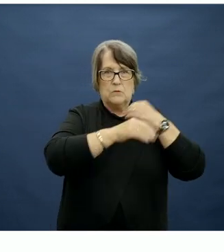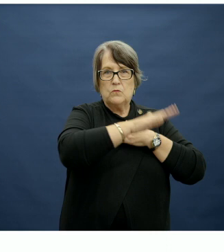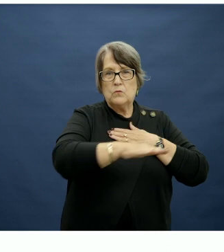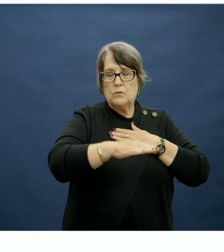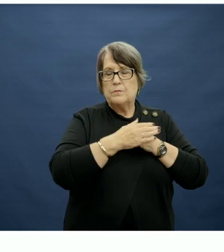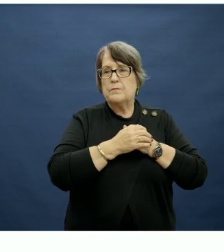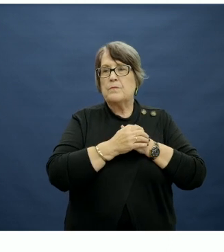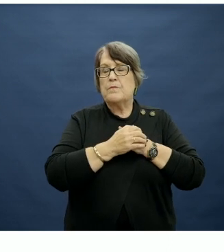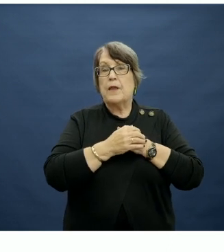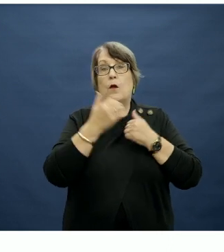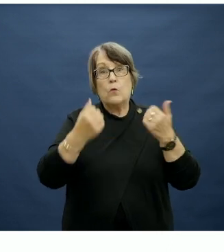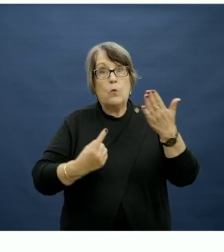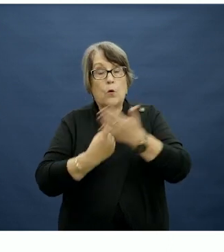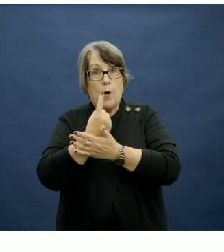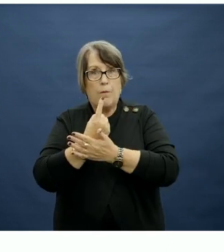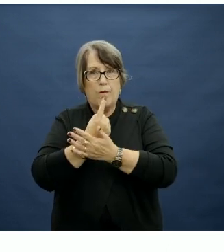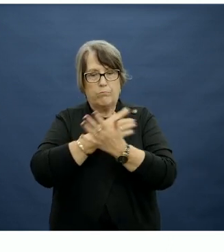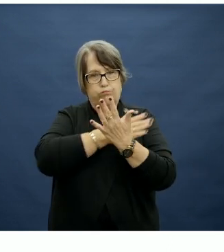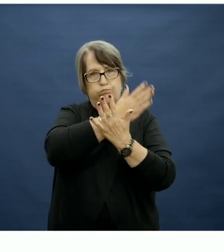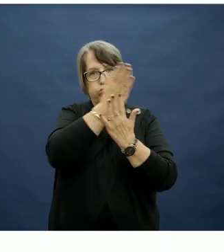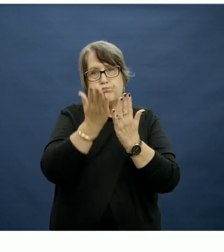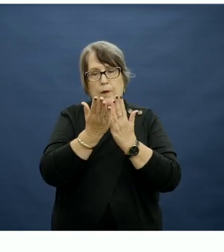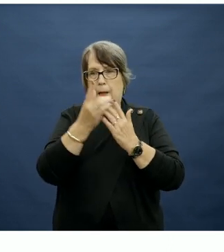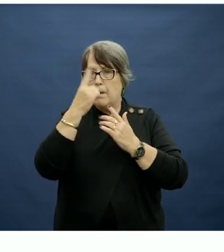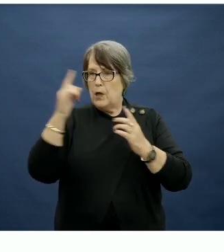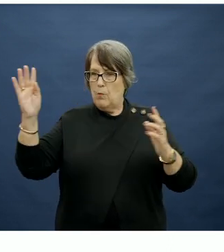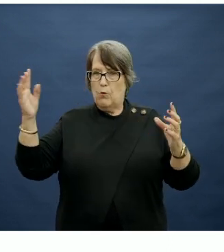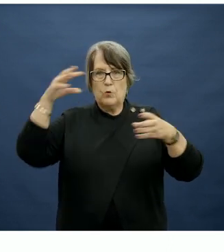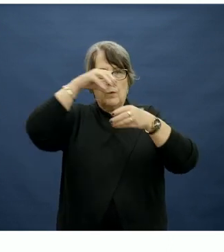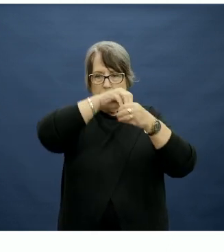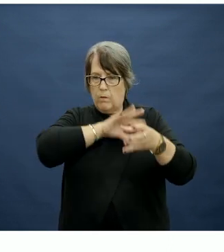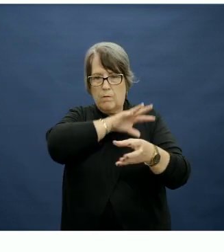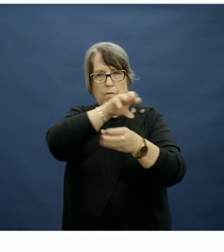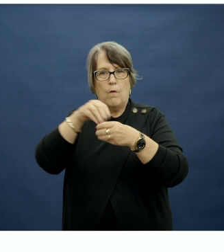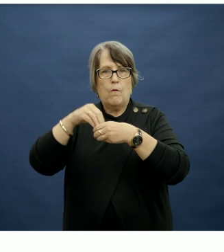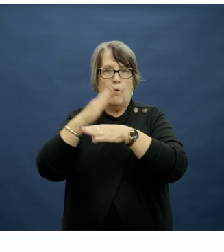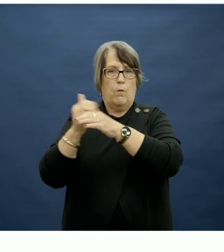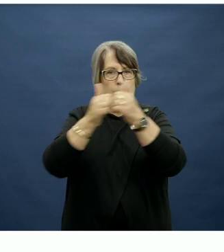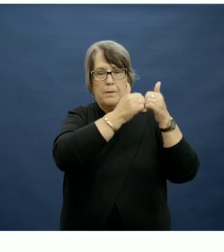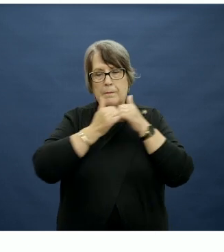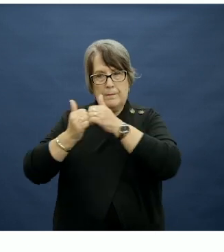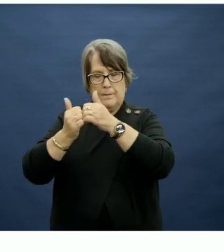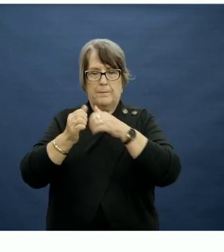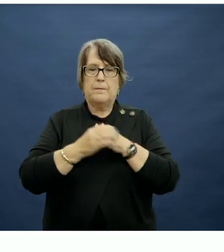So there is the opportunity for a range of stakeholders to work together, and this can